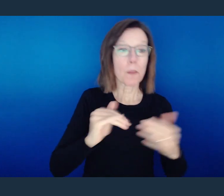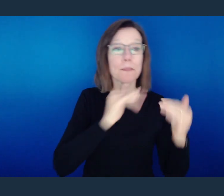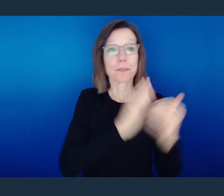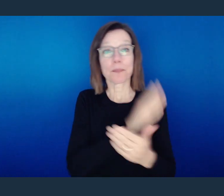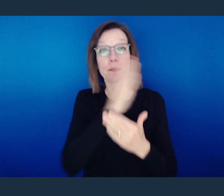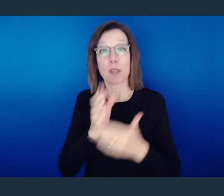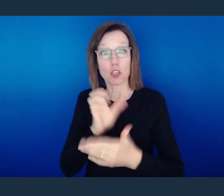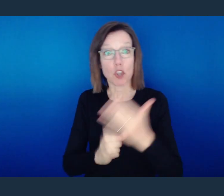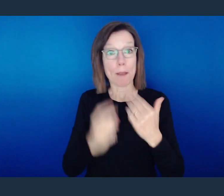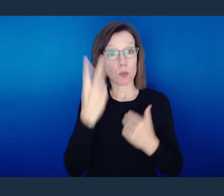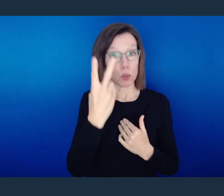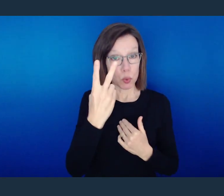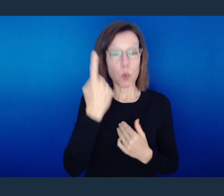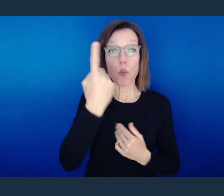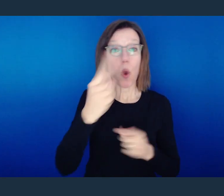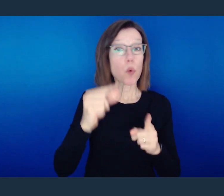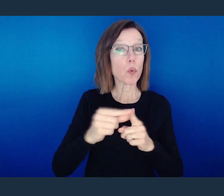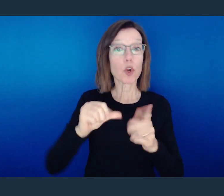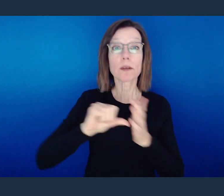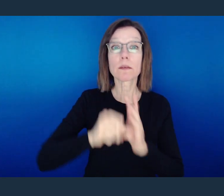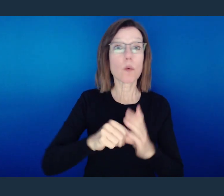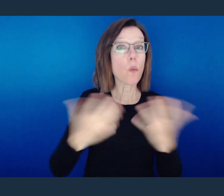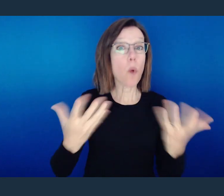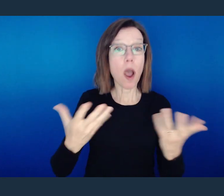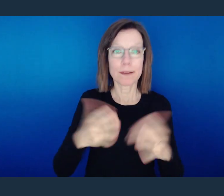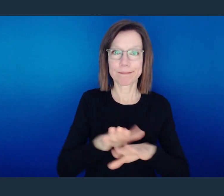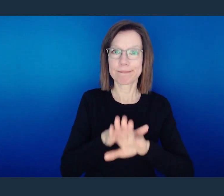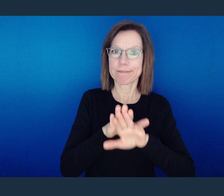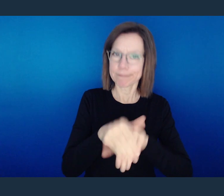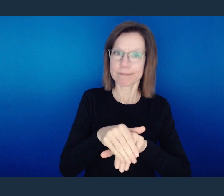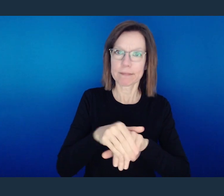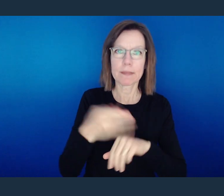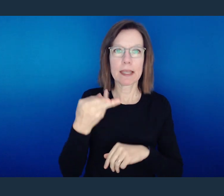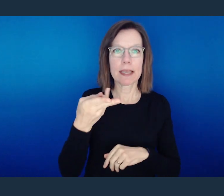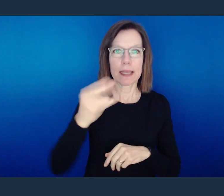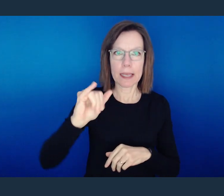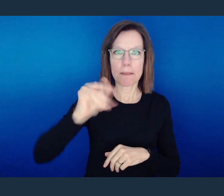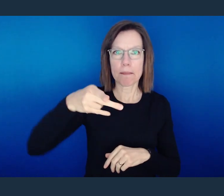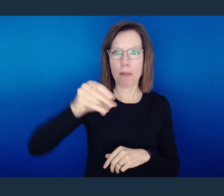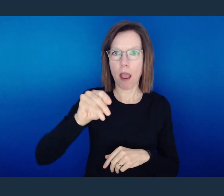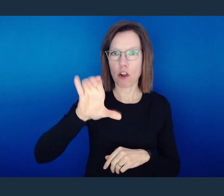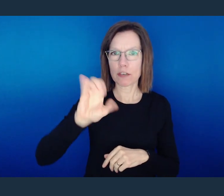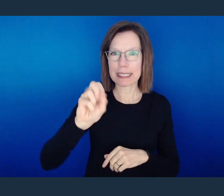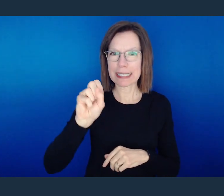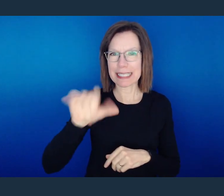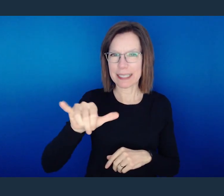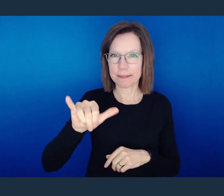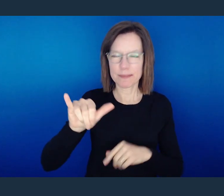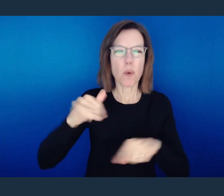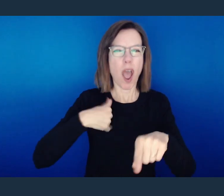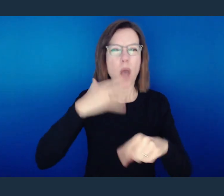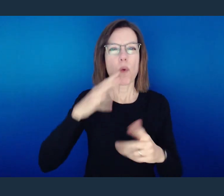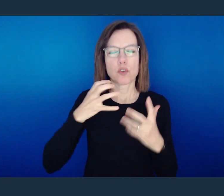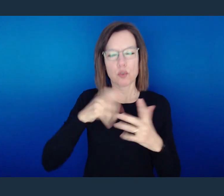with, but it's hypocrisy. Hypocrisy. So let's jump into this word, beginning in verse 21.